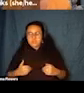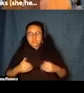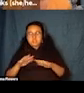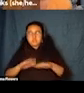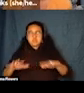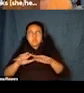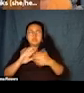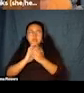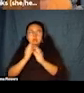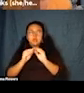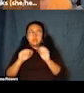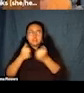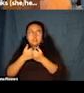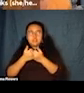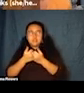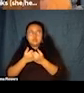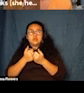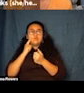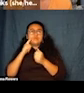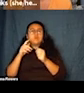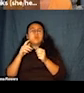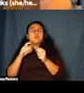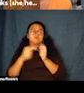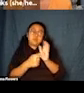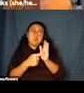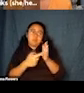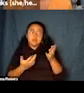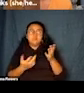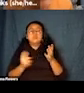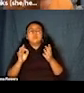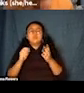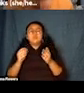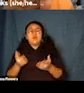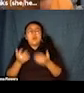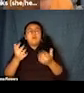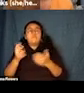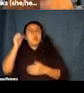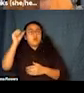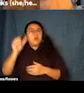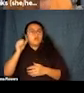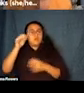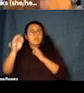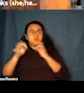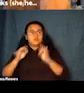So for example, when we offer audio description, well, audio description, we've typically offered it open